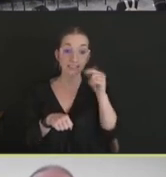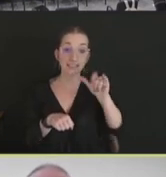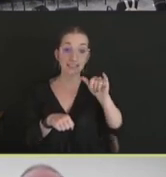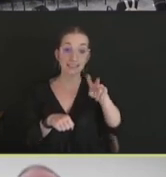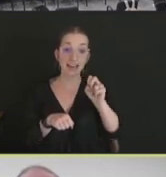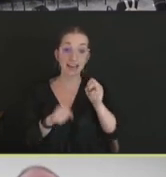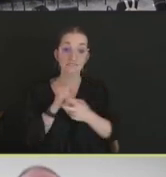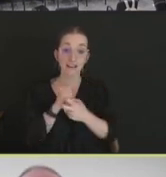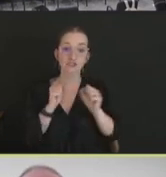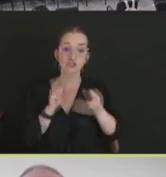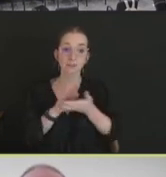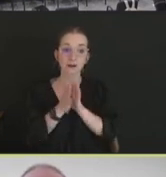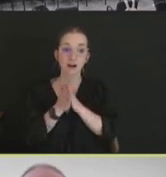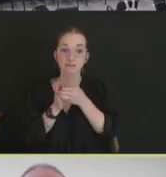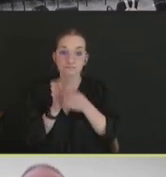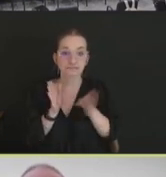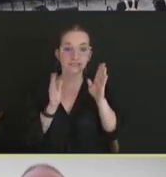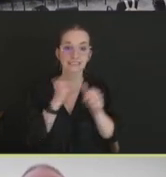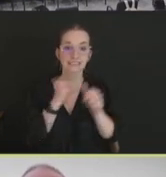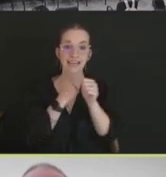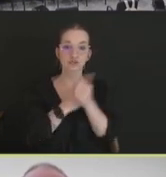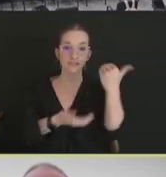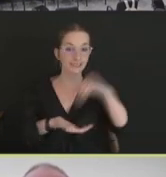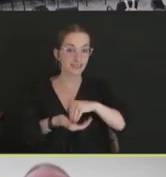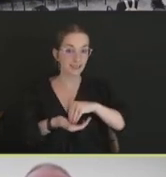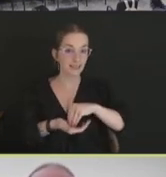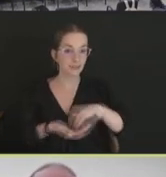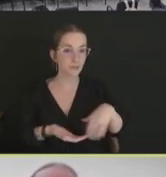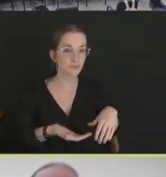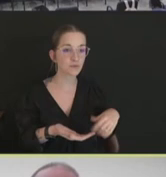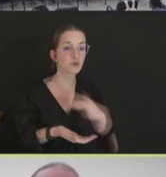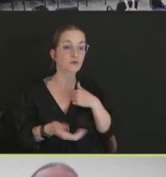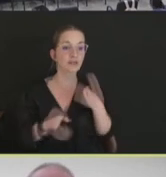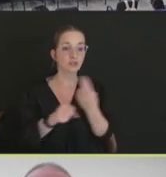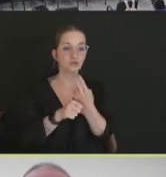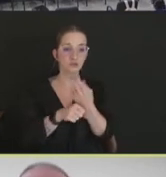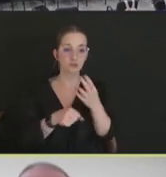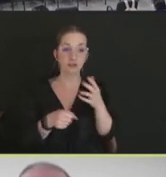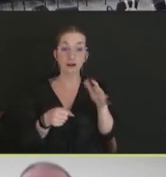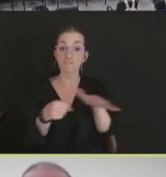So we use -- we'll use a whole killed product. We will use vectored products,